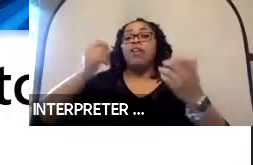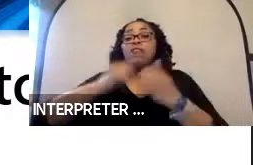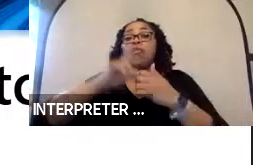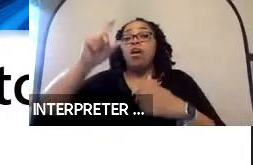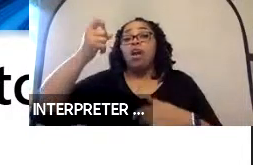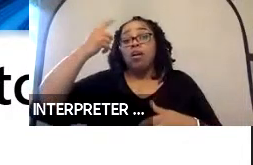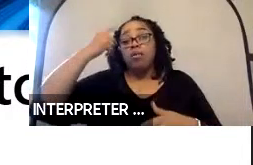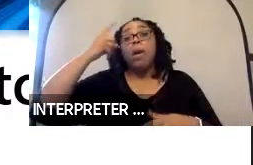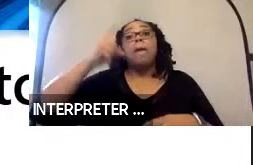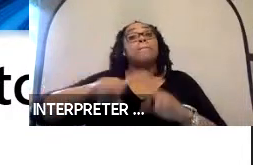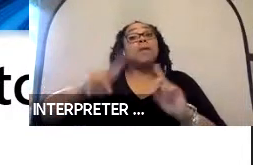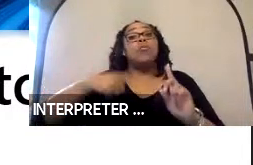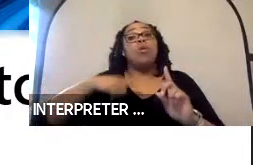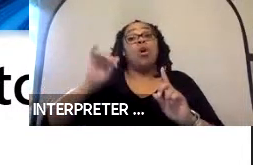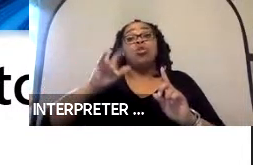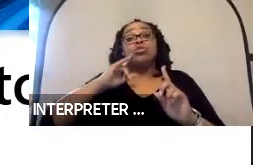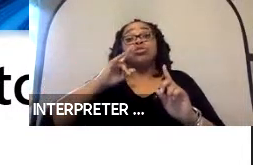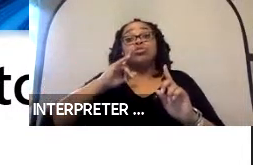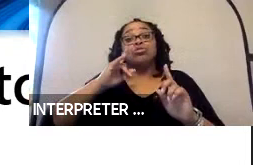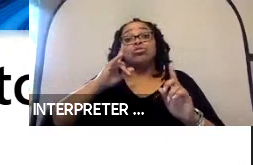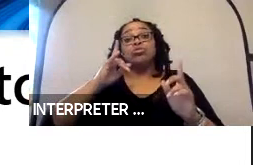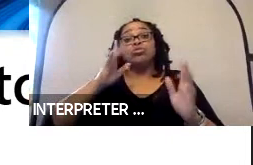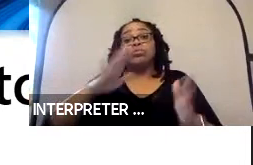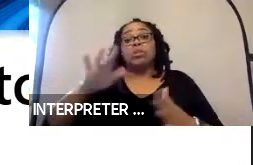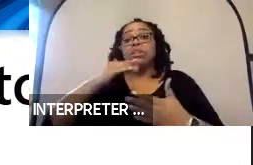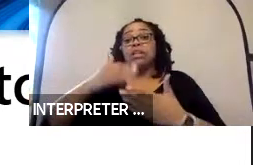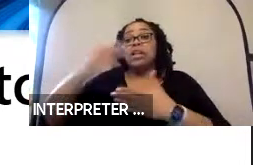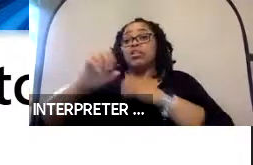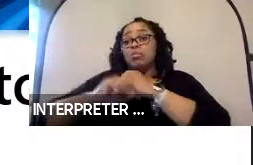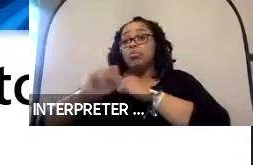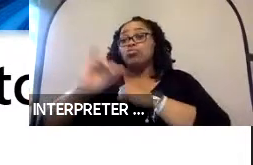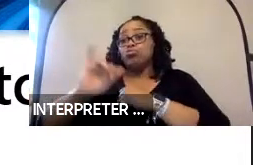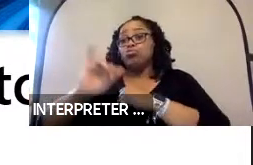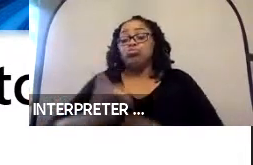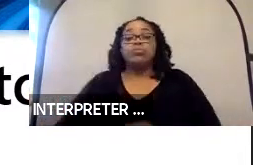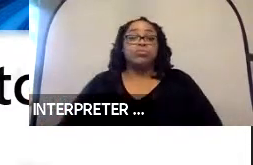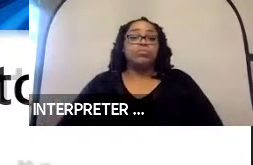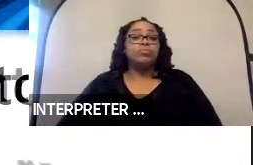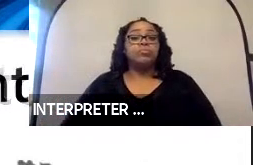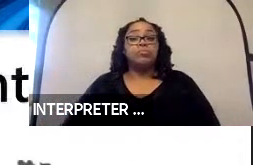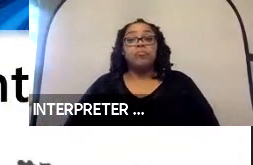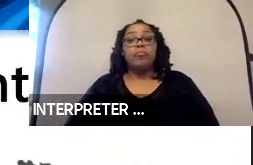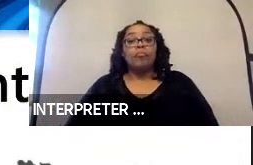we are also -- out playing in that commercial space also. Next slide.